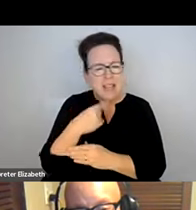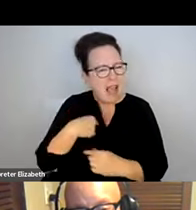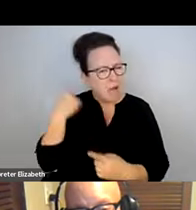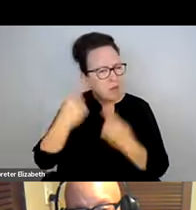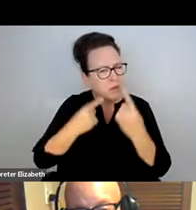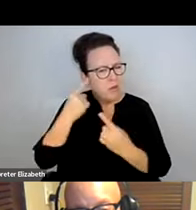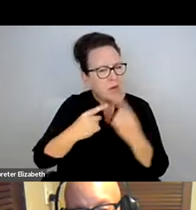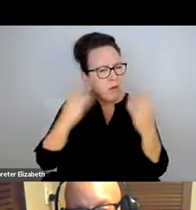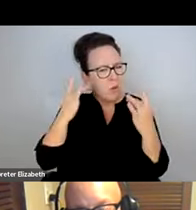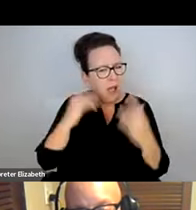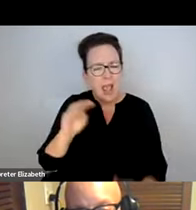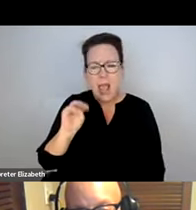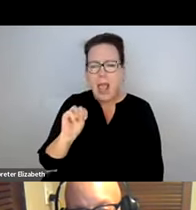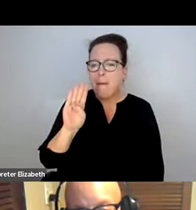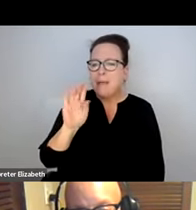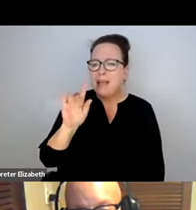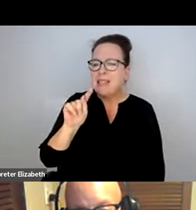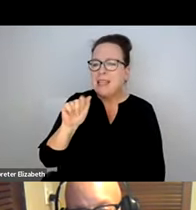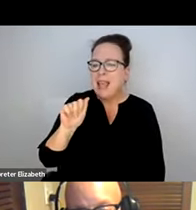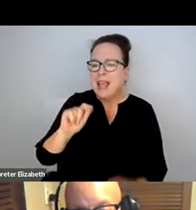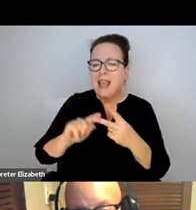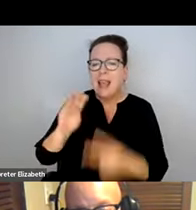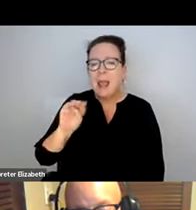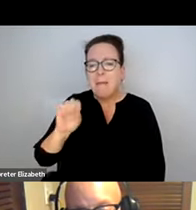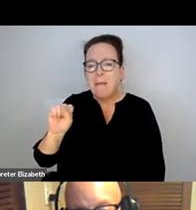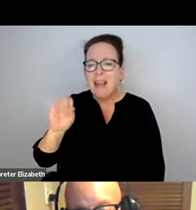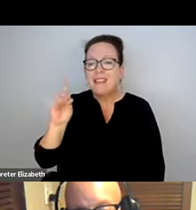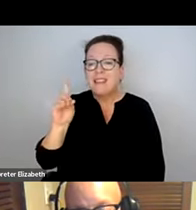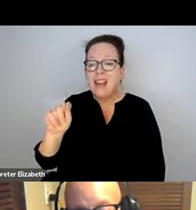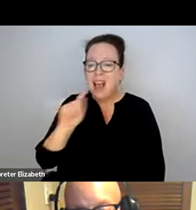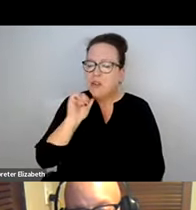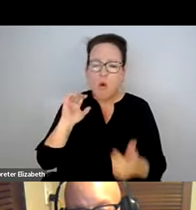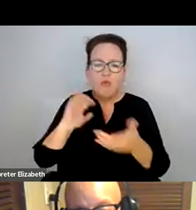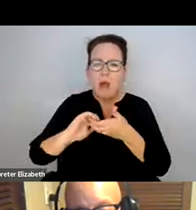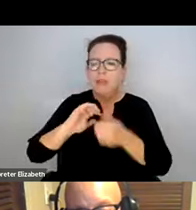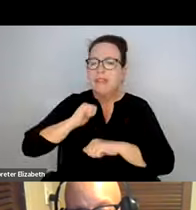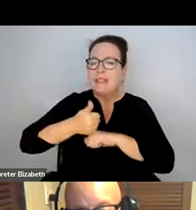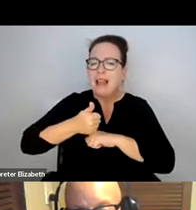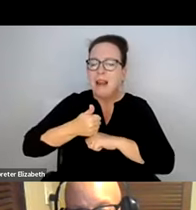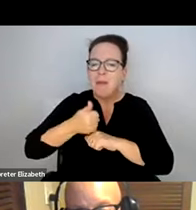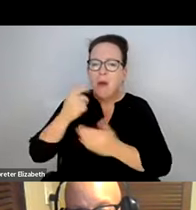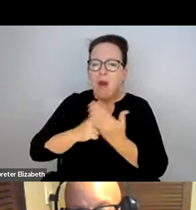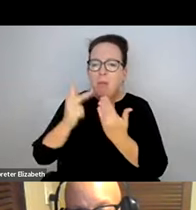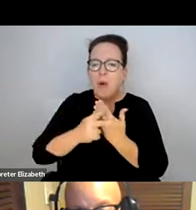WE HAVE FRANCIS FROM THE CITY OF MEDFORD, I WAS JUST WONDERING WHY THE MBTA AND MASSDOT DO NOT